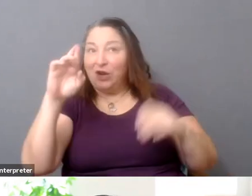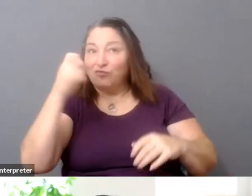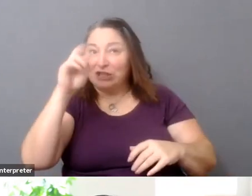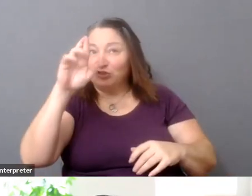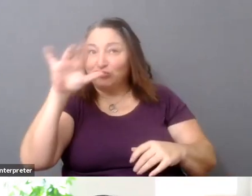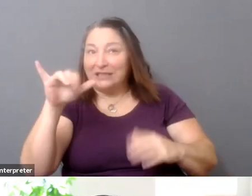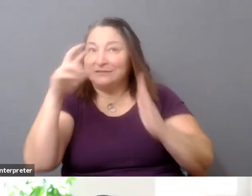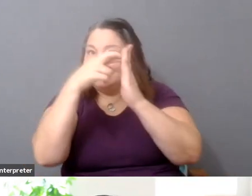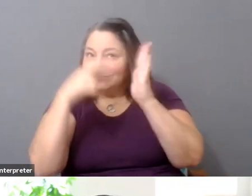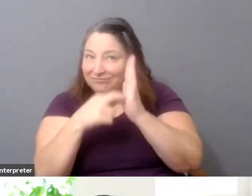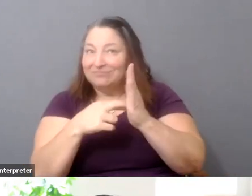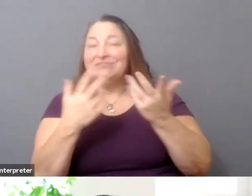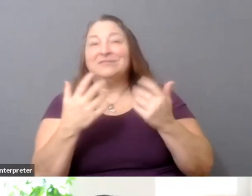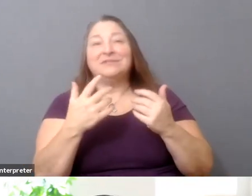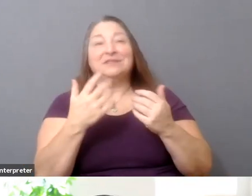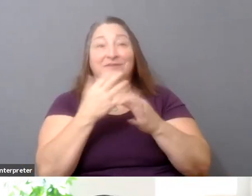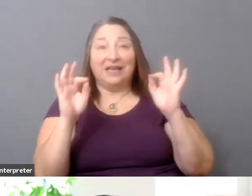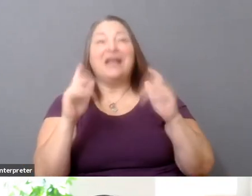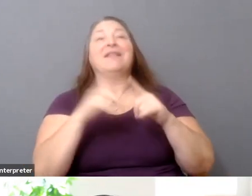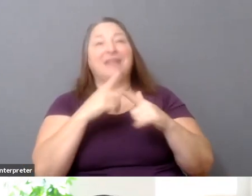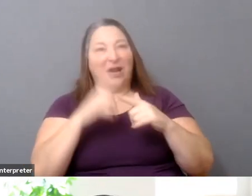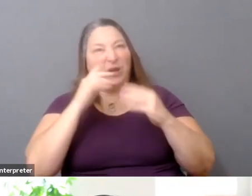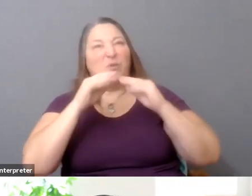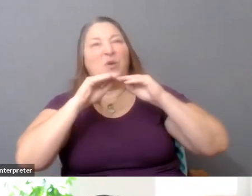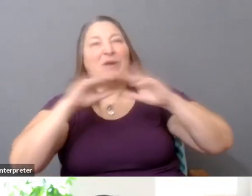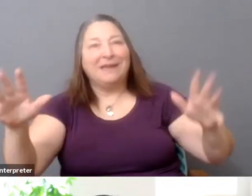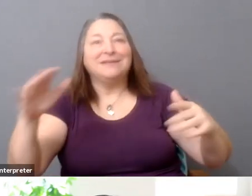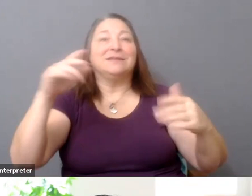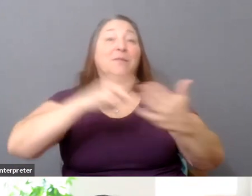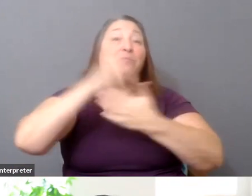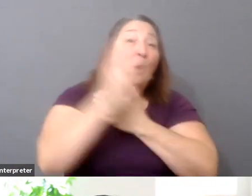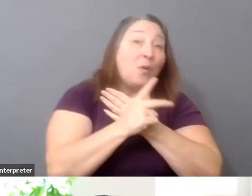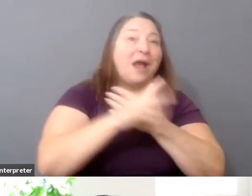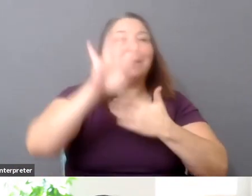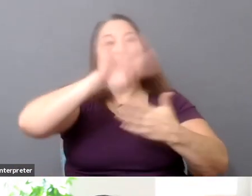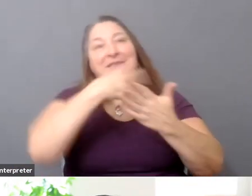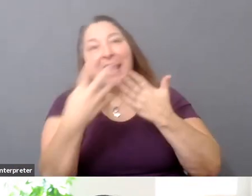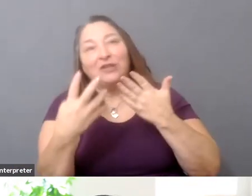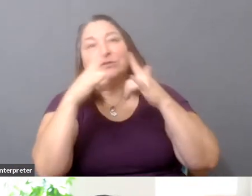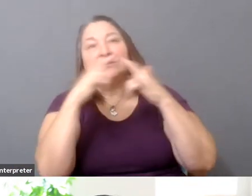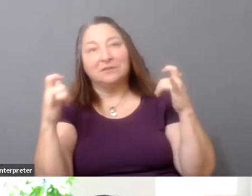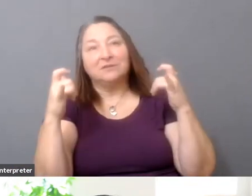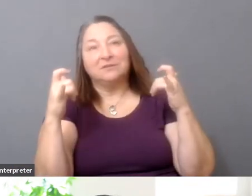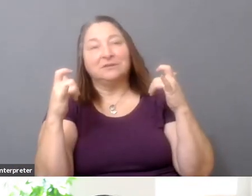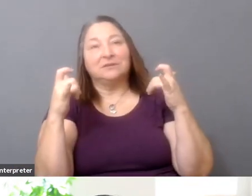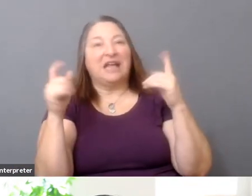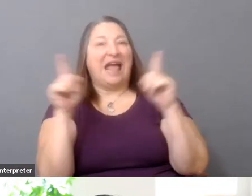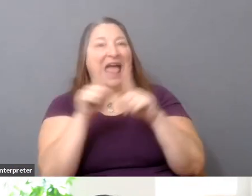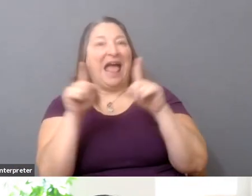and then we will be releasing programming and schedule, you know, as the days approaches.